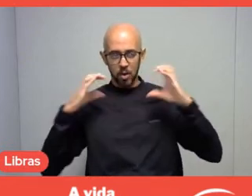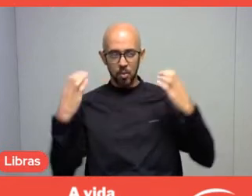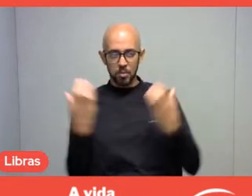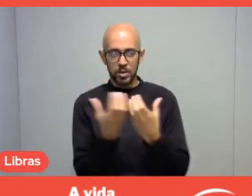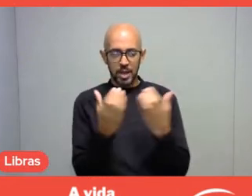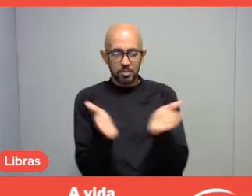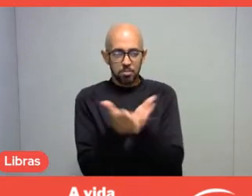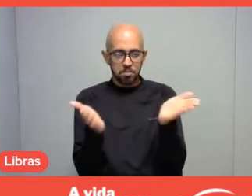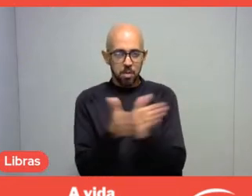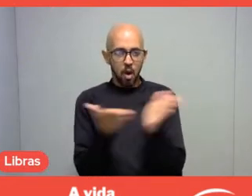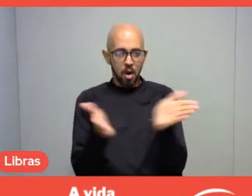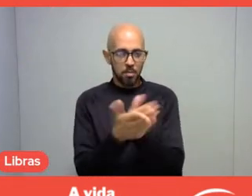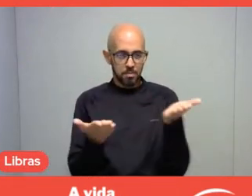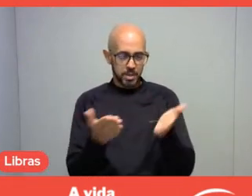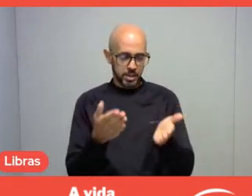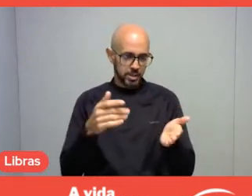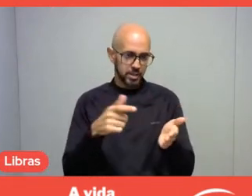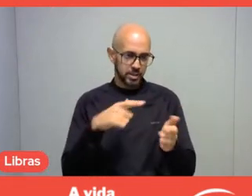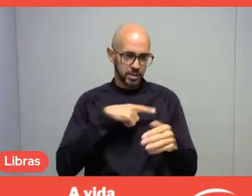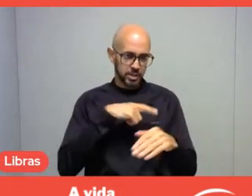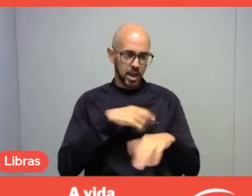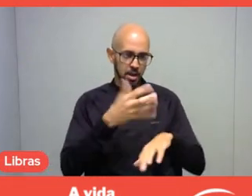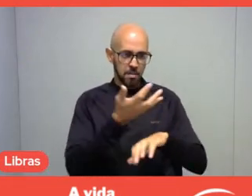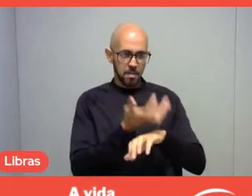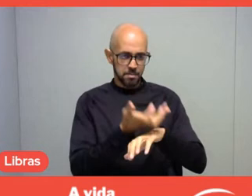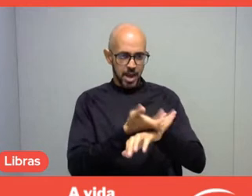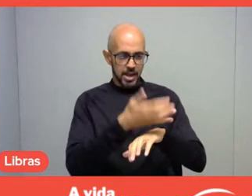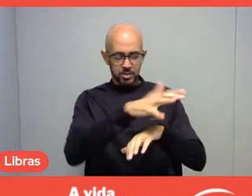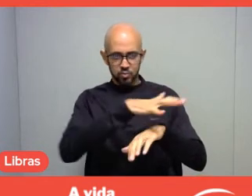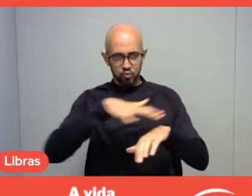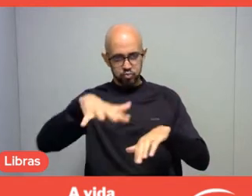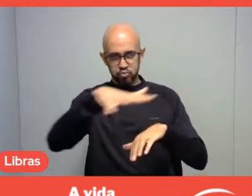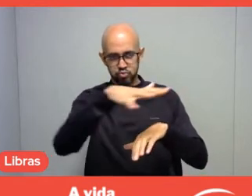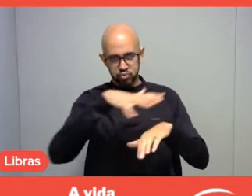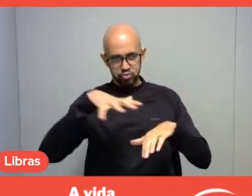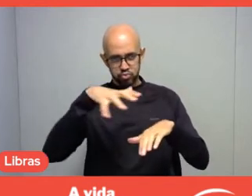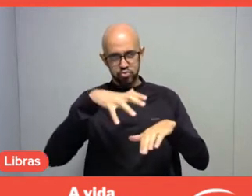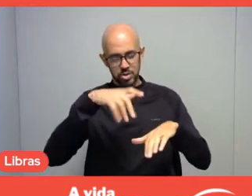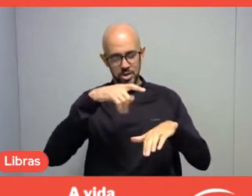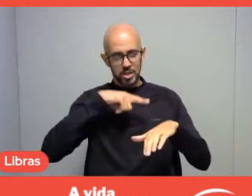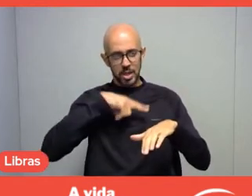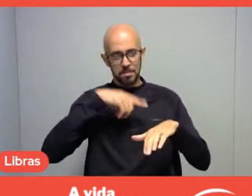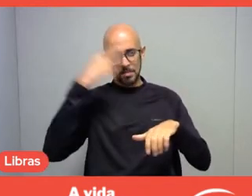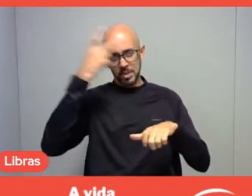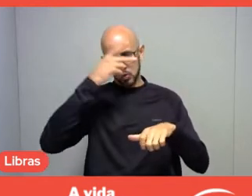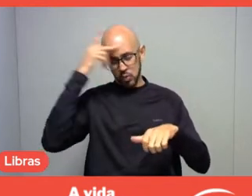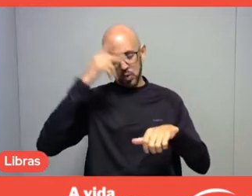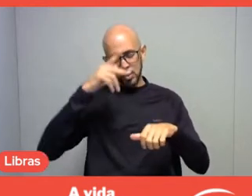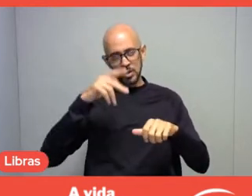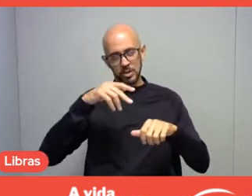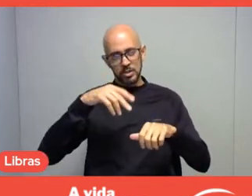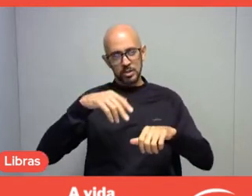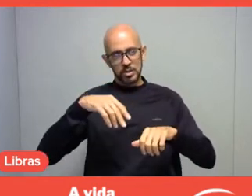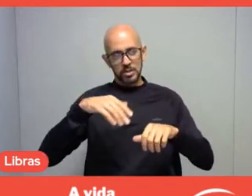There is even a part of the neighborhood where people in a more vulnerable situation live,